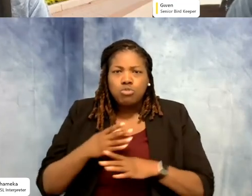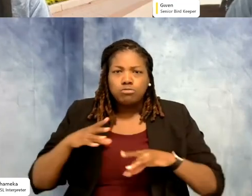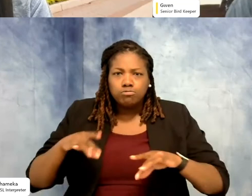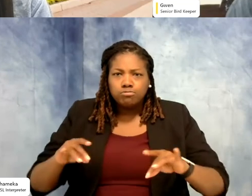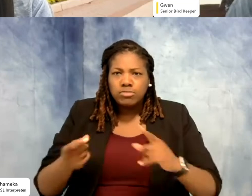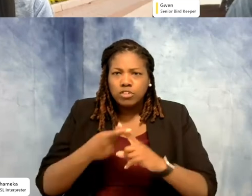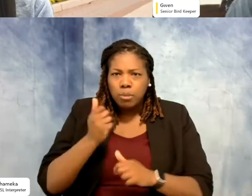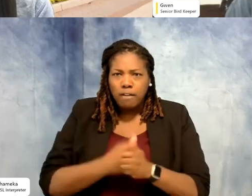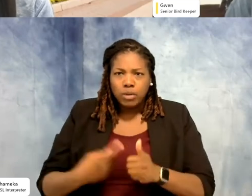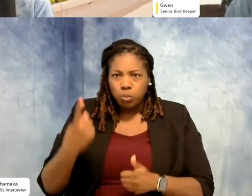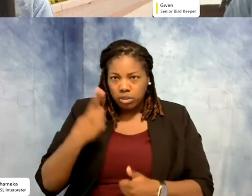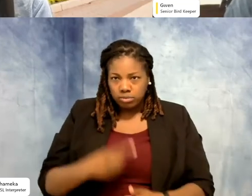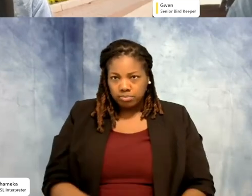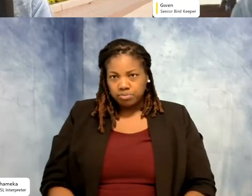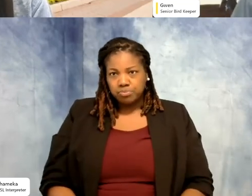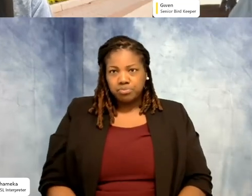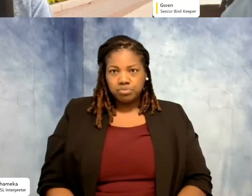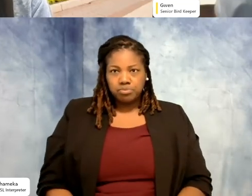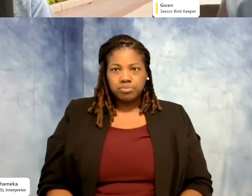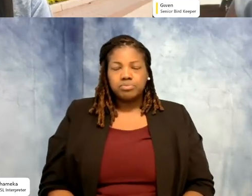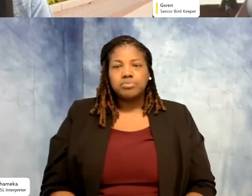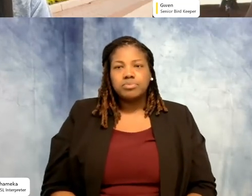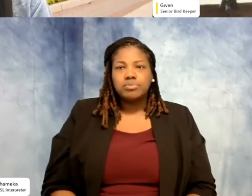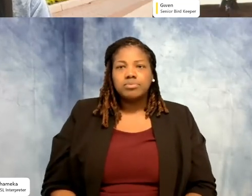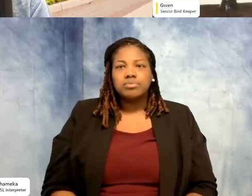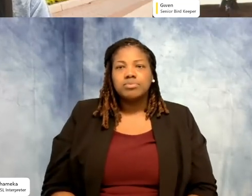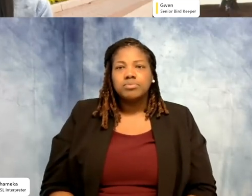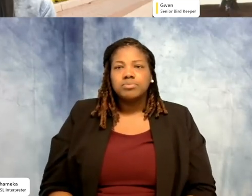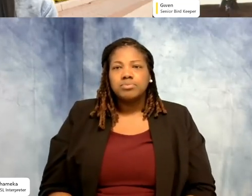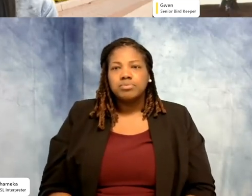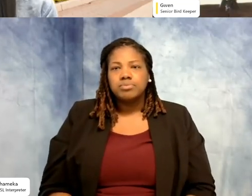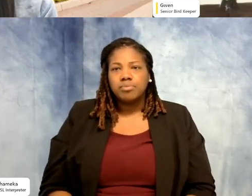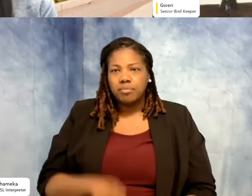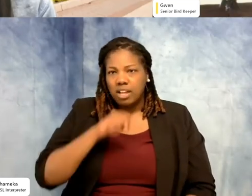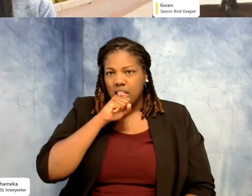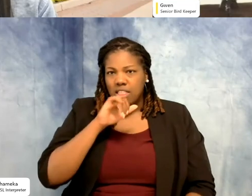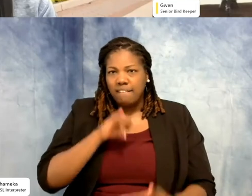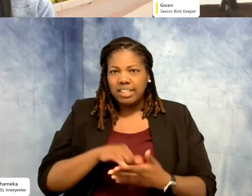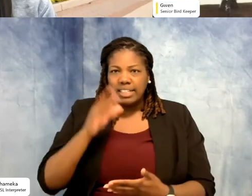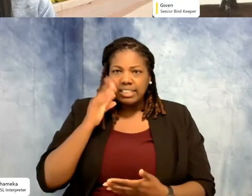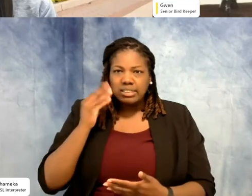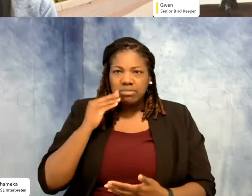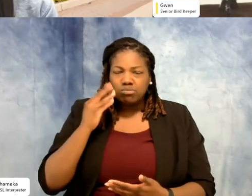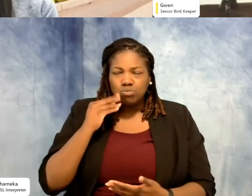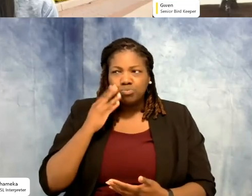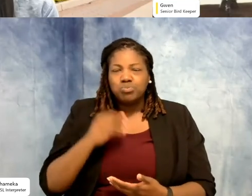yeah, I love having that experience and taking that with me. So I'm going to get off